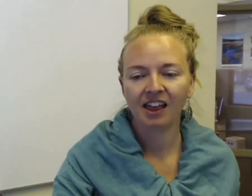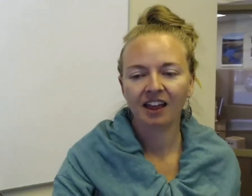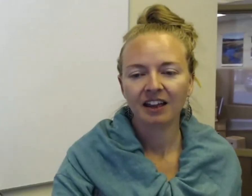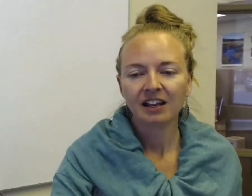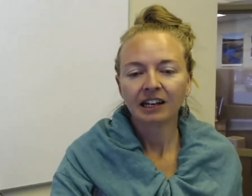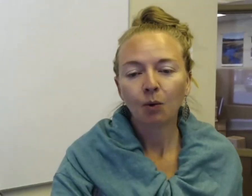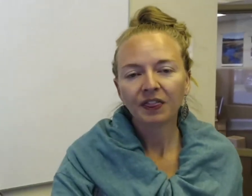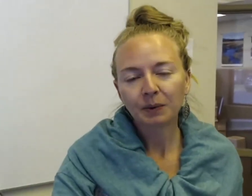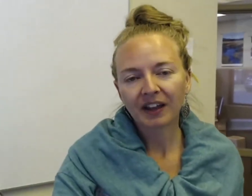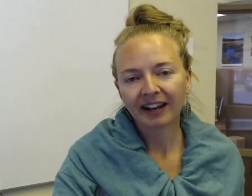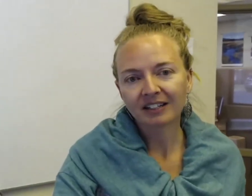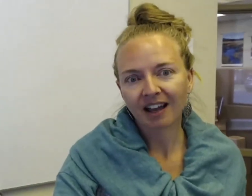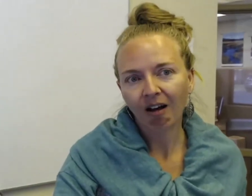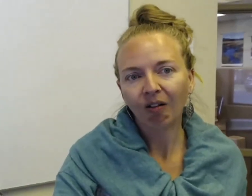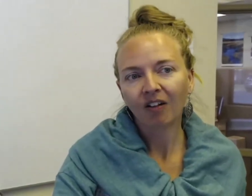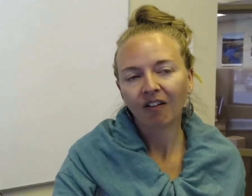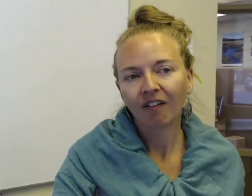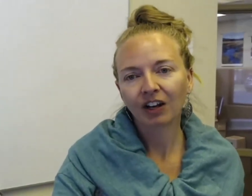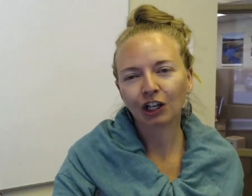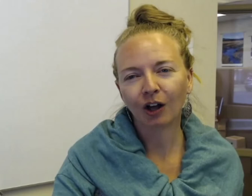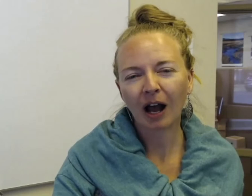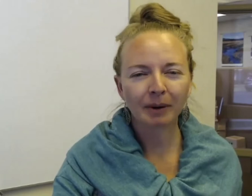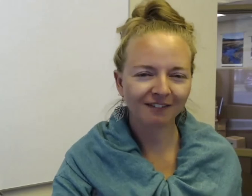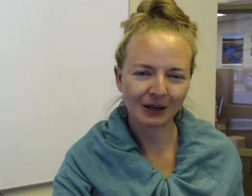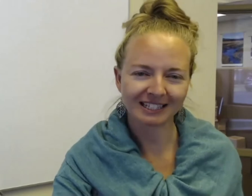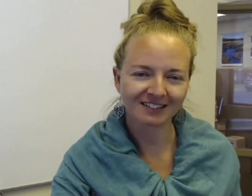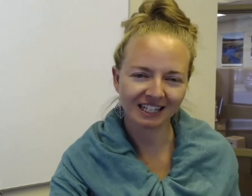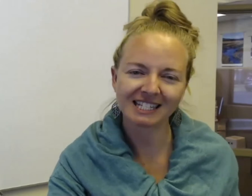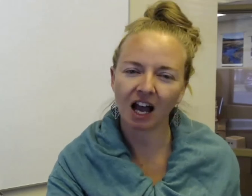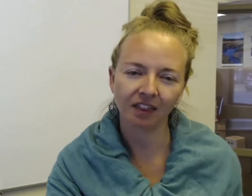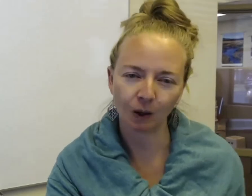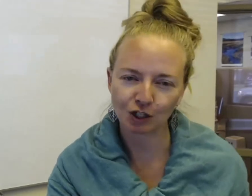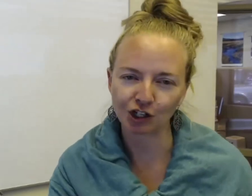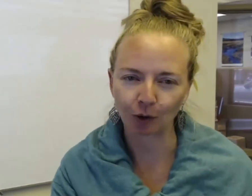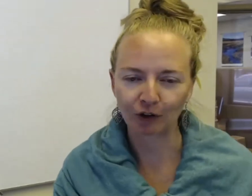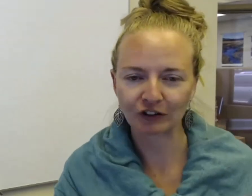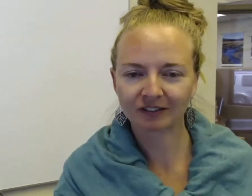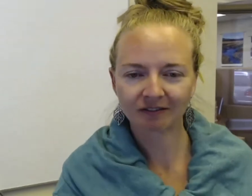Now one thing with ASL, you know, how many of you guys have seen sign language interpreters?